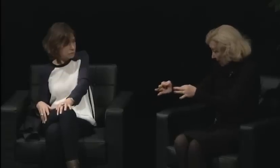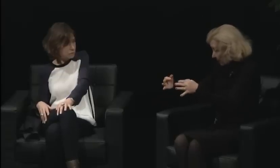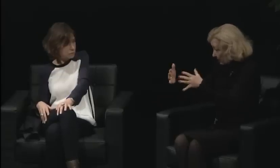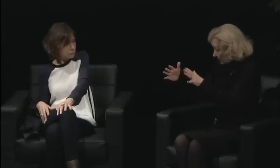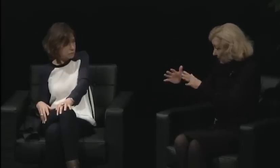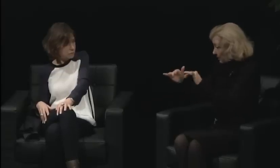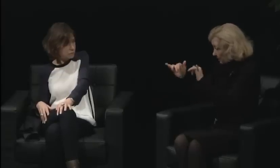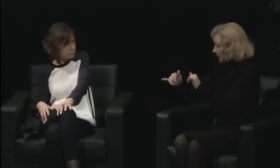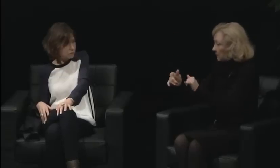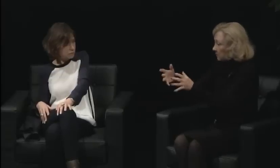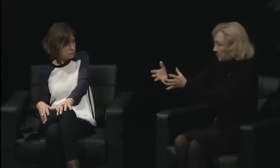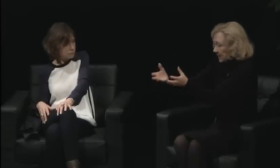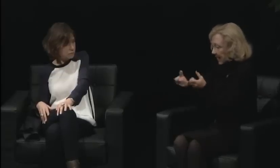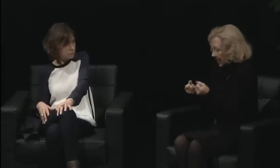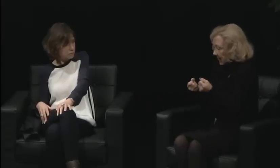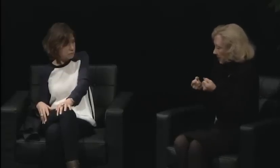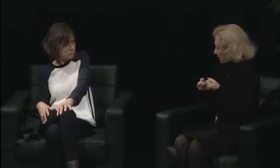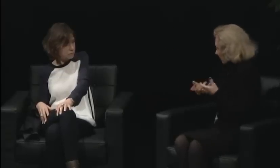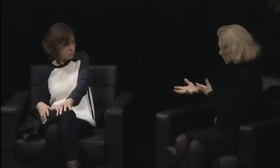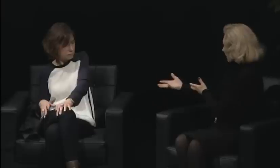in terms of getting the attention of the men and getting her point across.